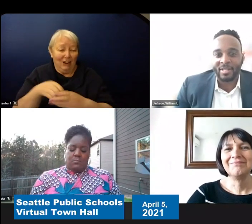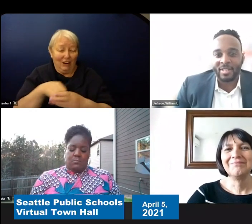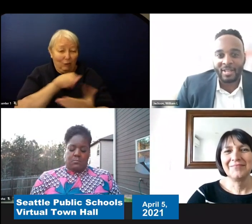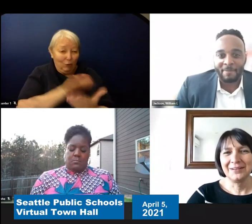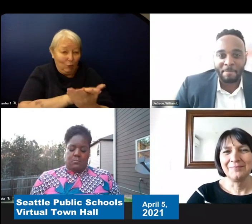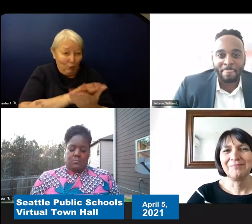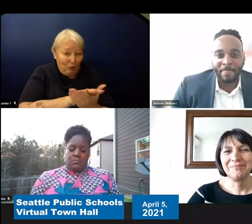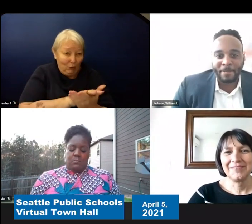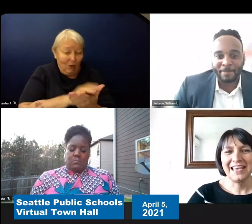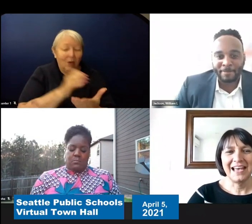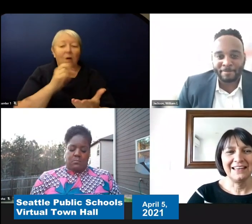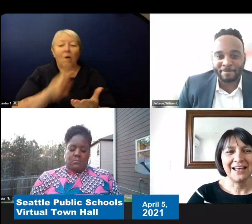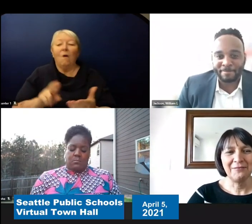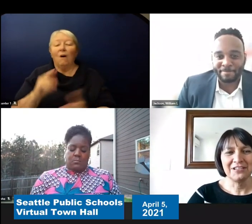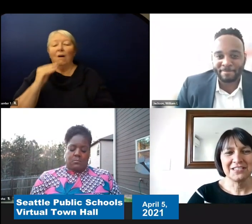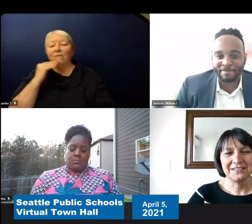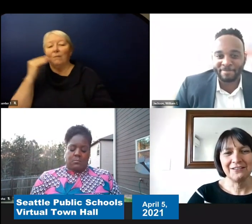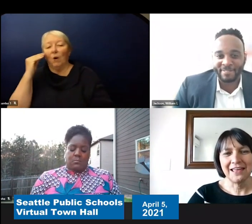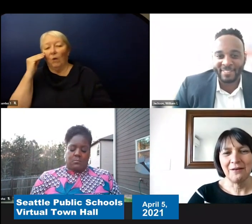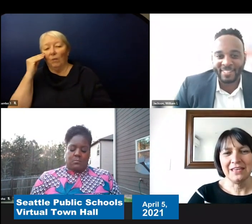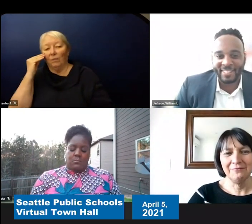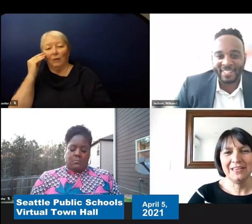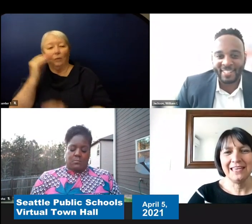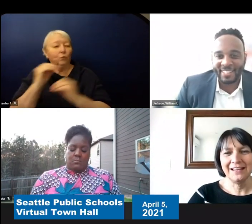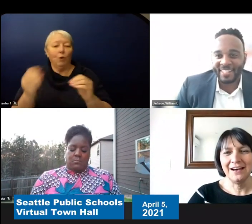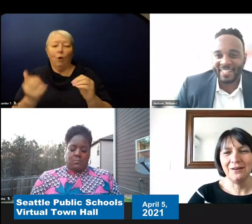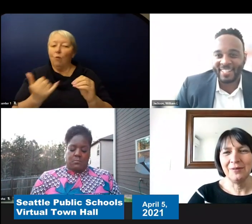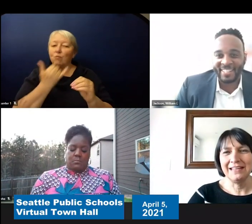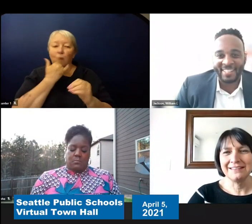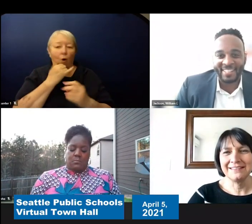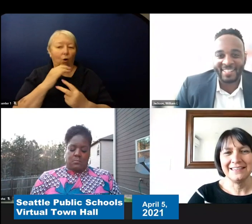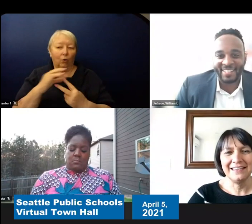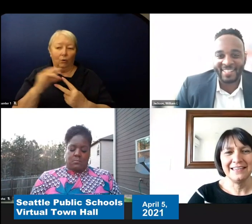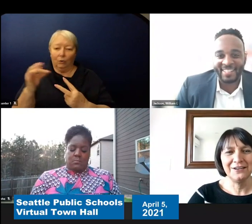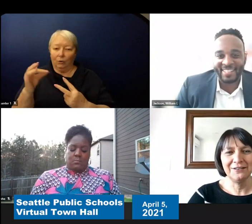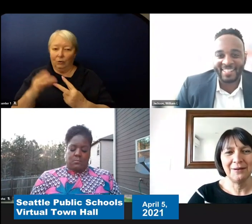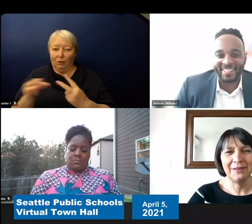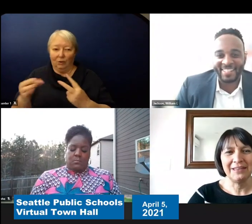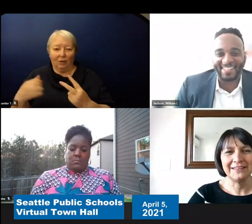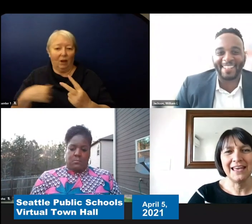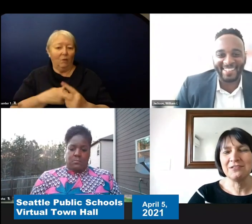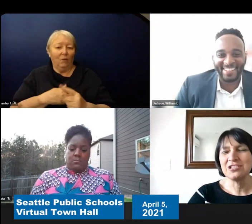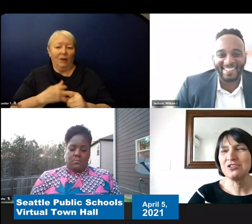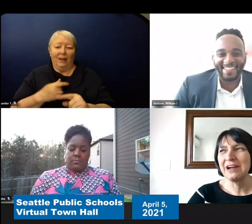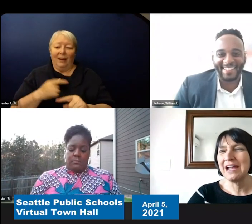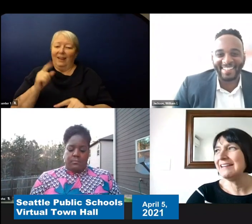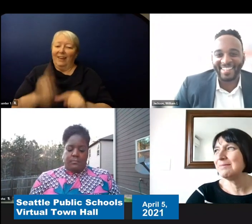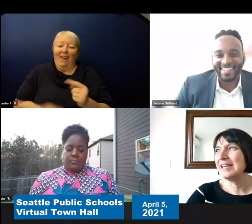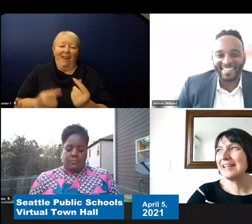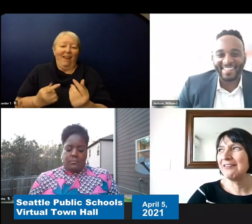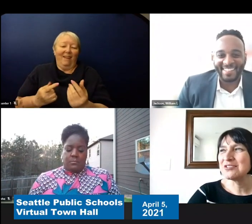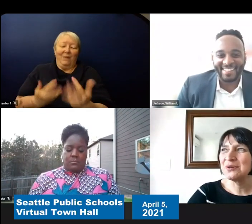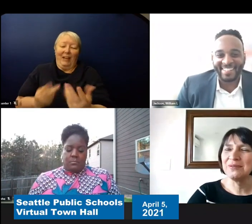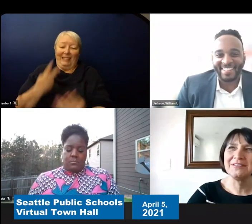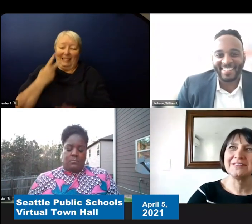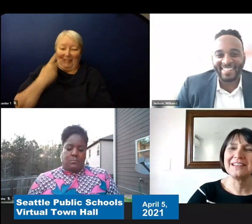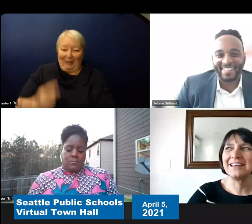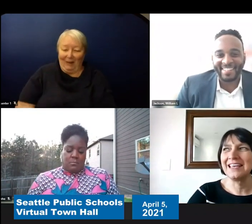Yeah. And I would just ditto that we we cannot wait to see you. I mean today it was great being out in schools and again